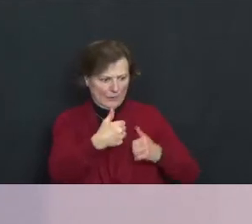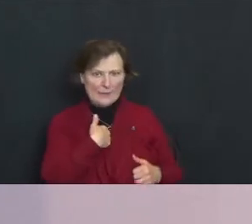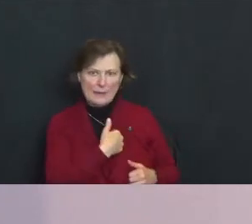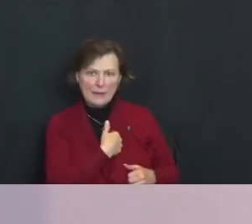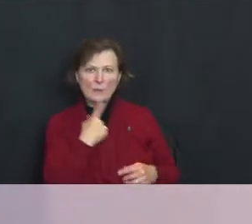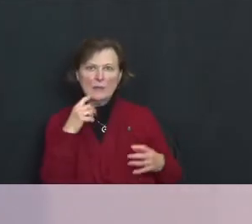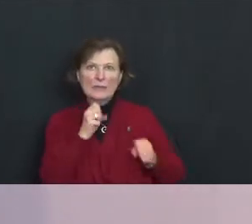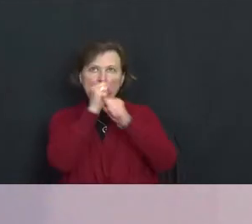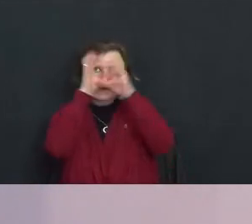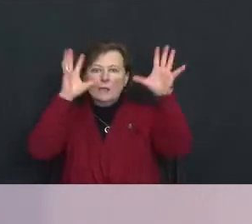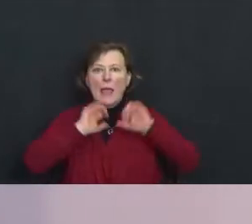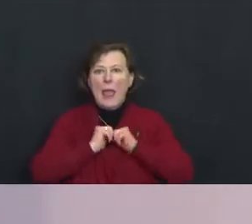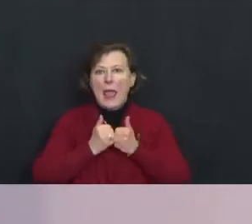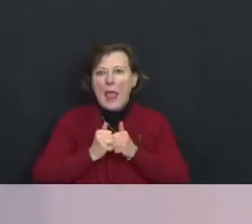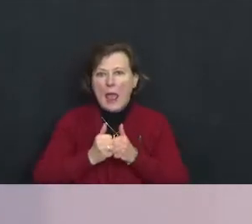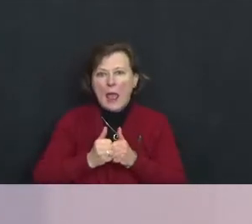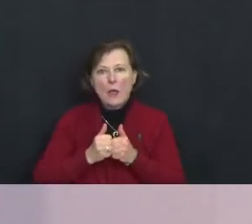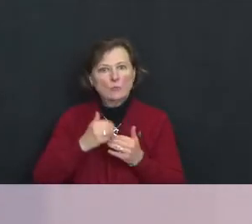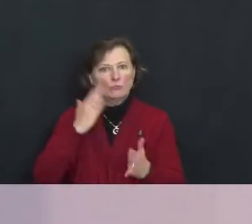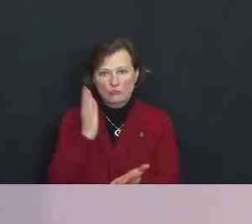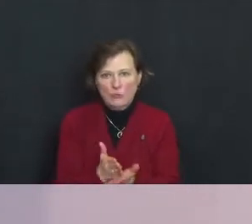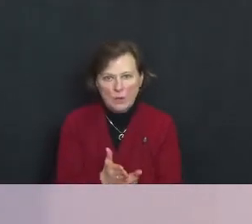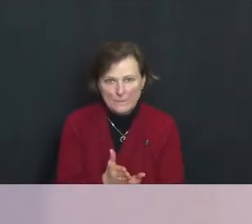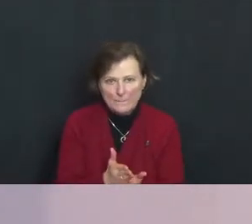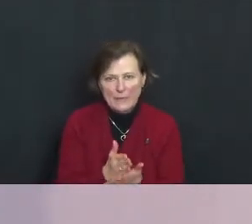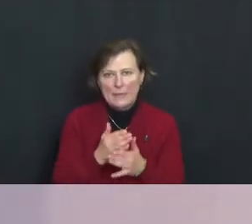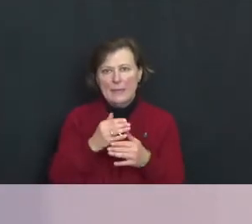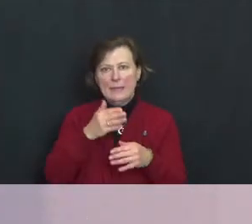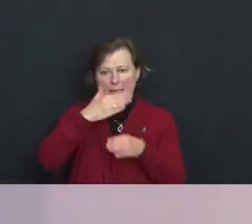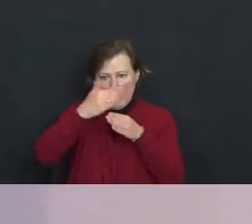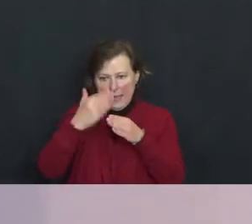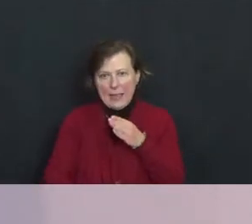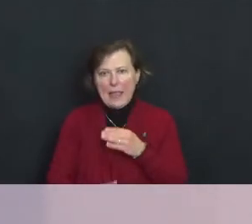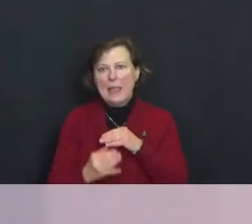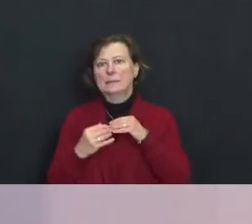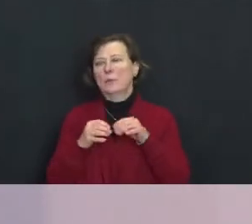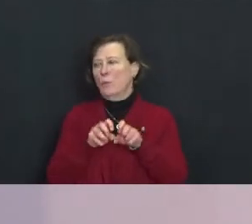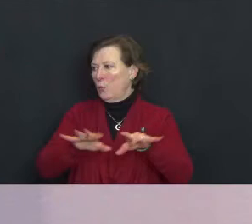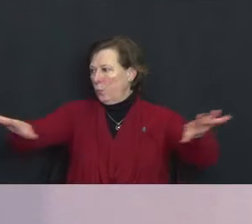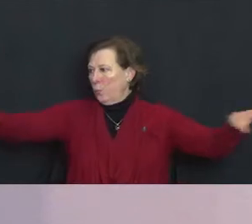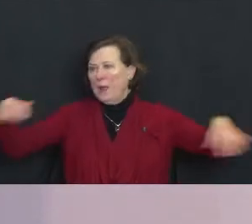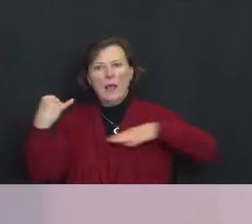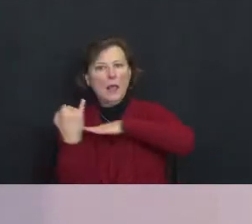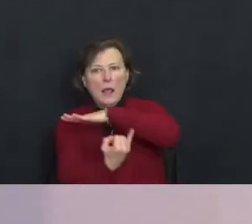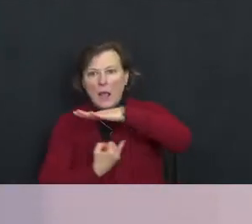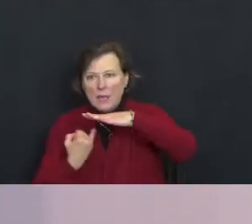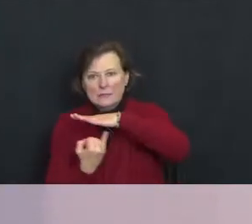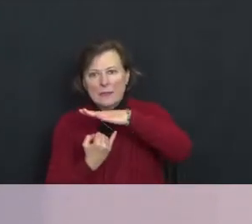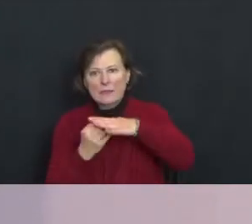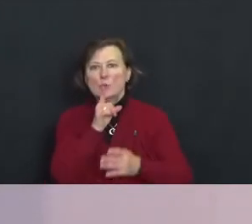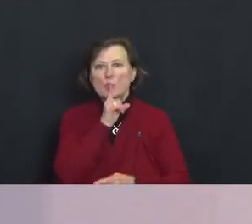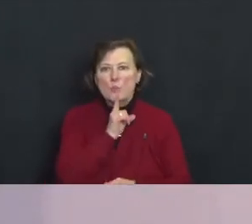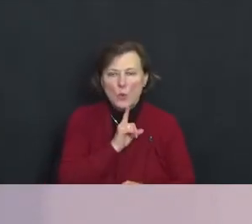how to end the widespread isolation and loneliness rampant in our society.